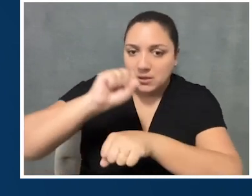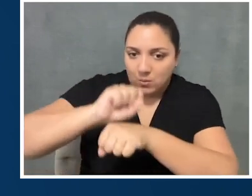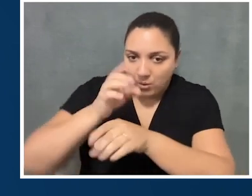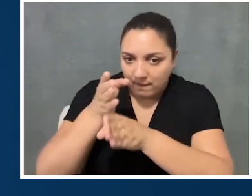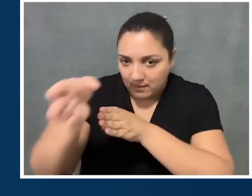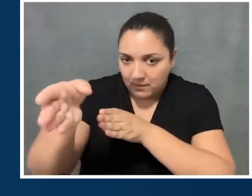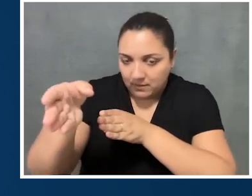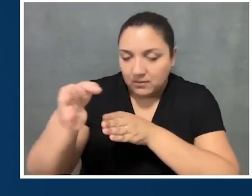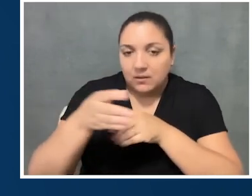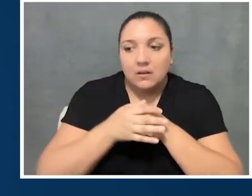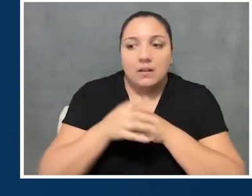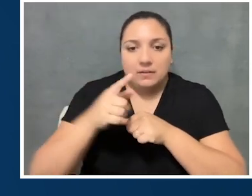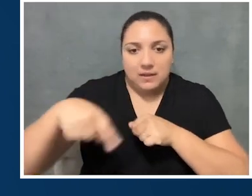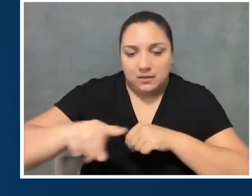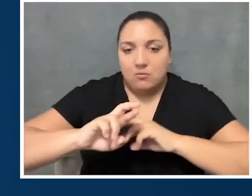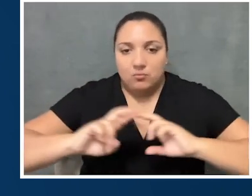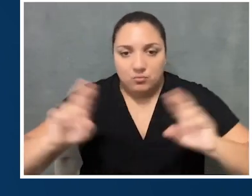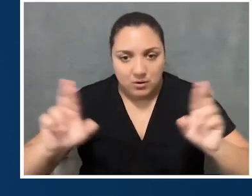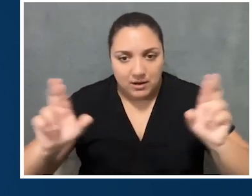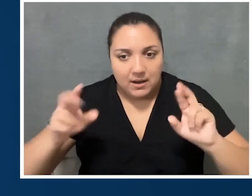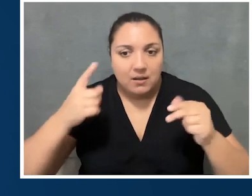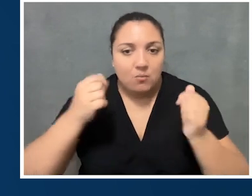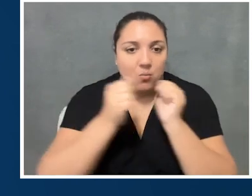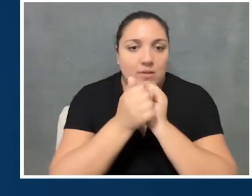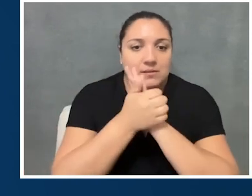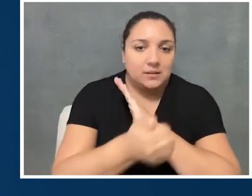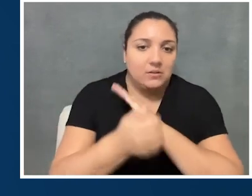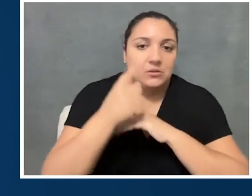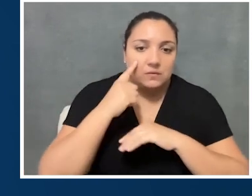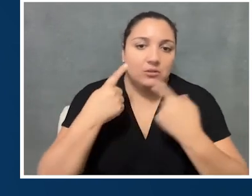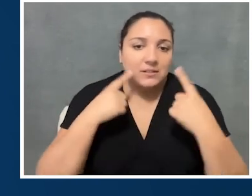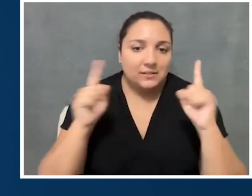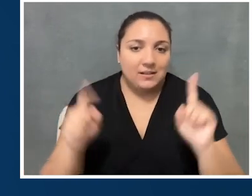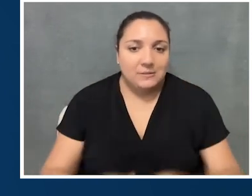into the workforce is equipped with the skills to succeed.